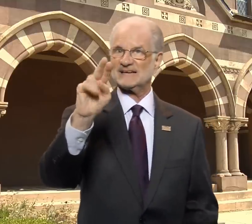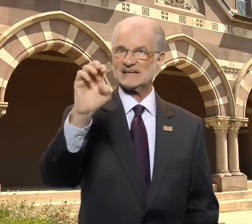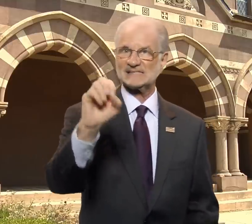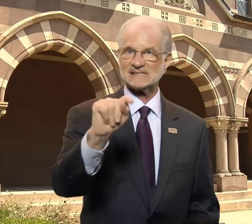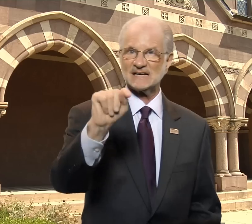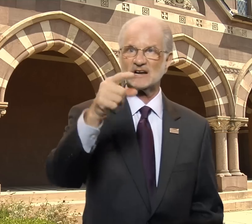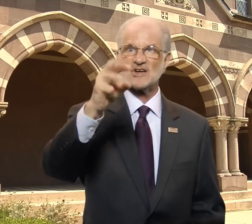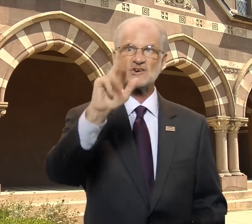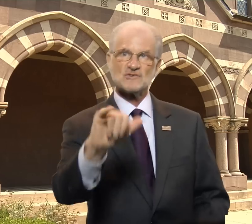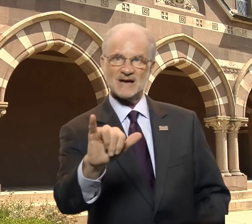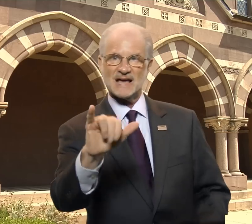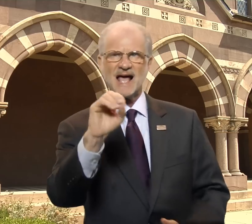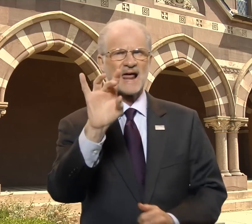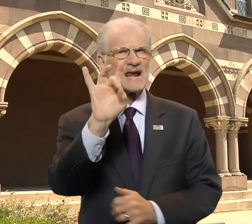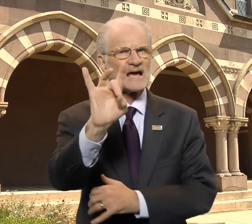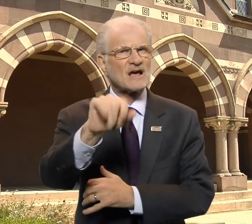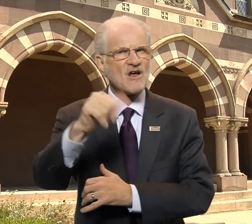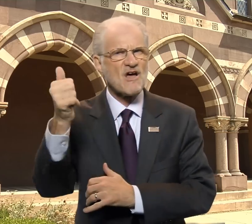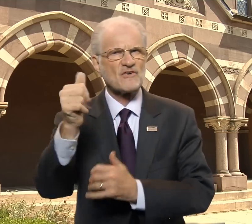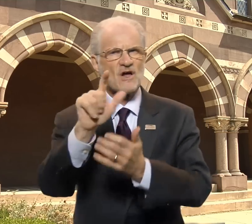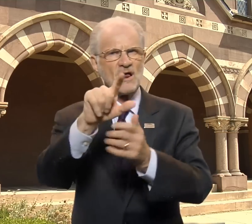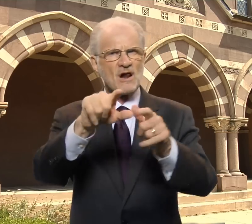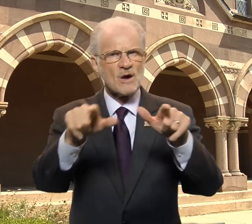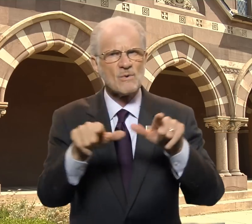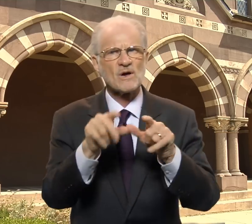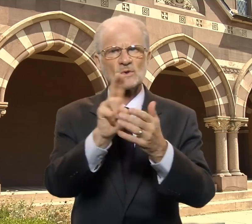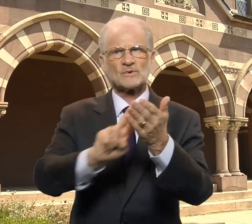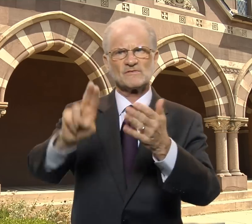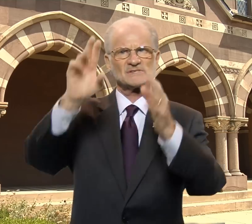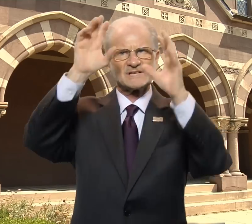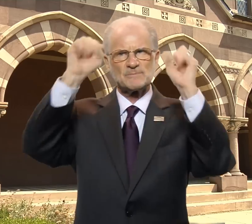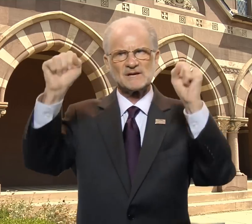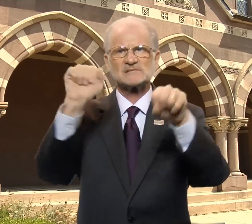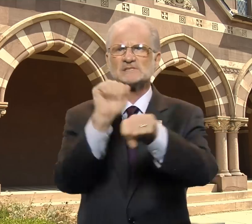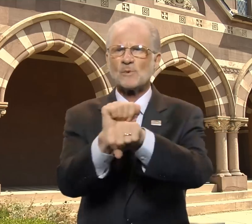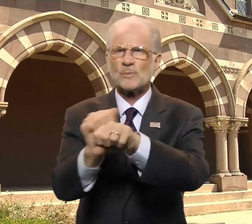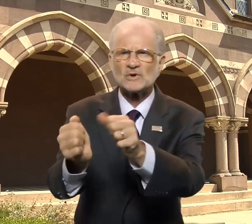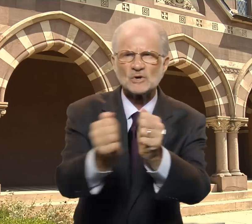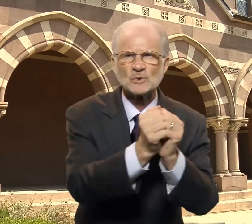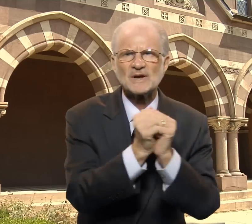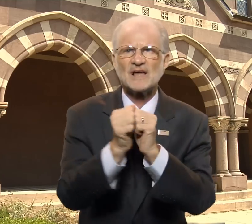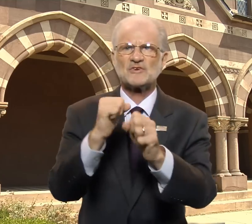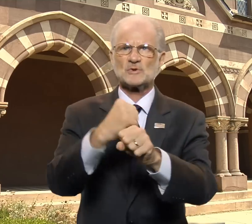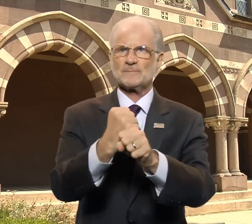and eight other local university presidents will work together to make Washington, D.C.